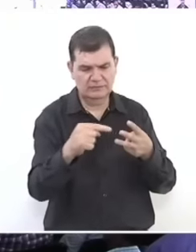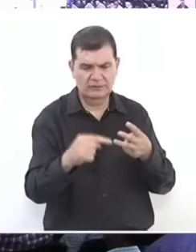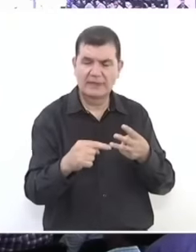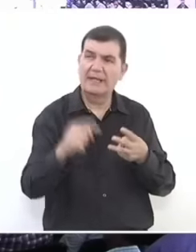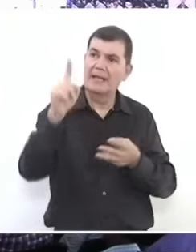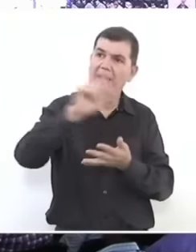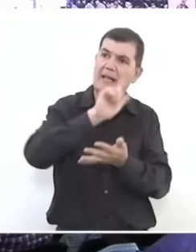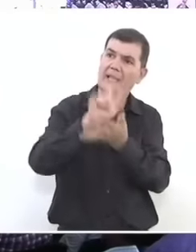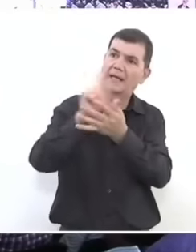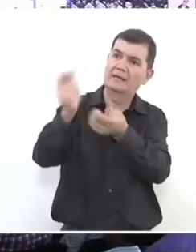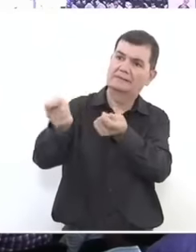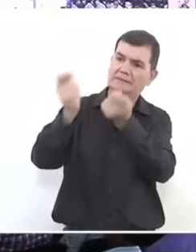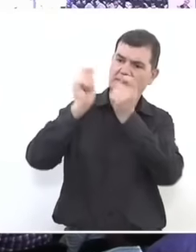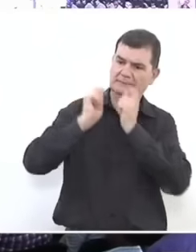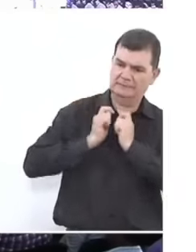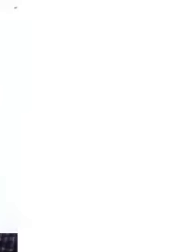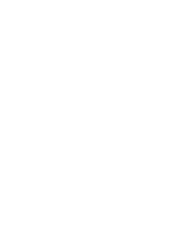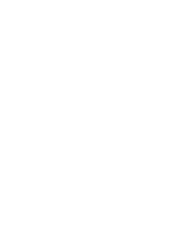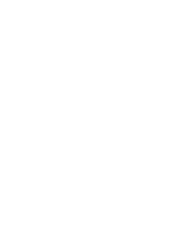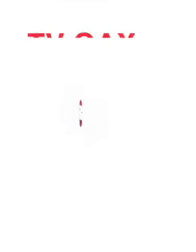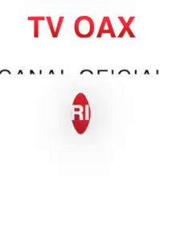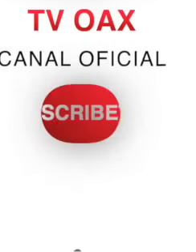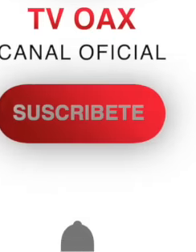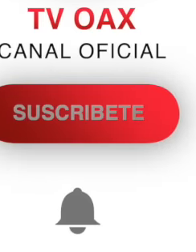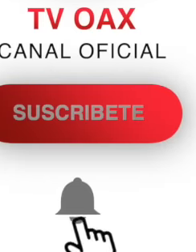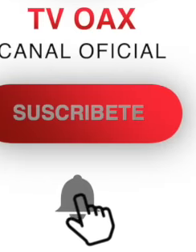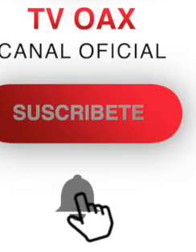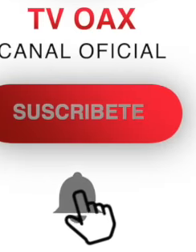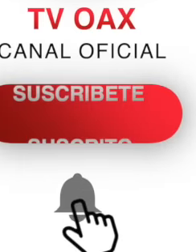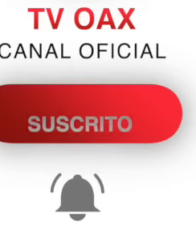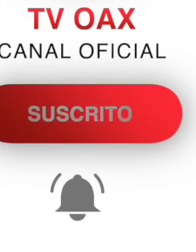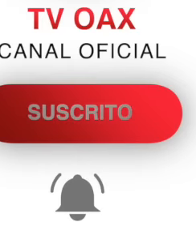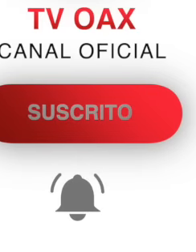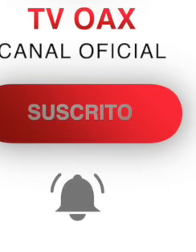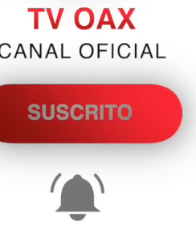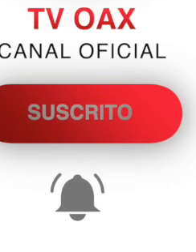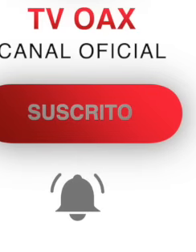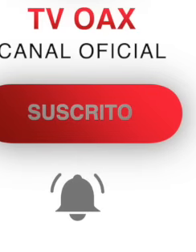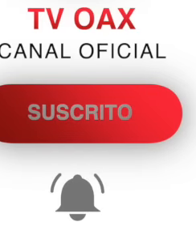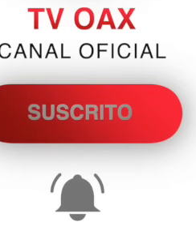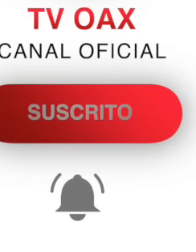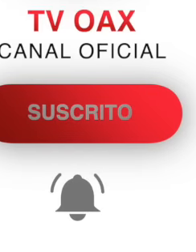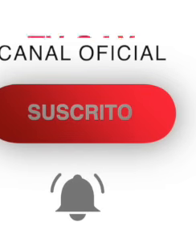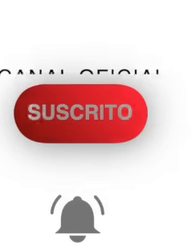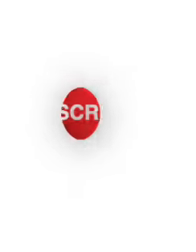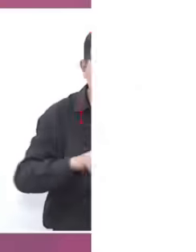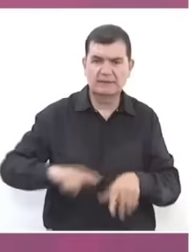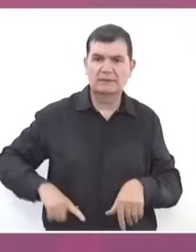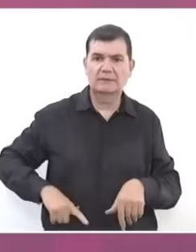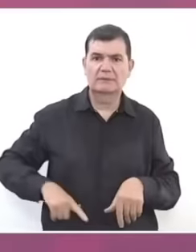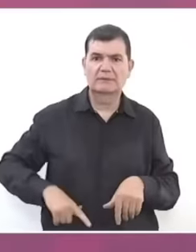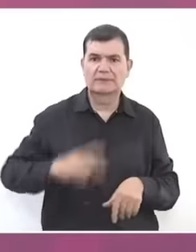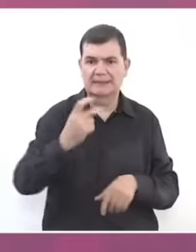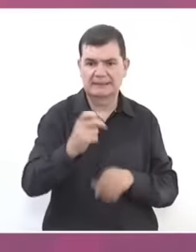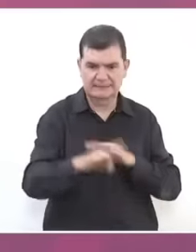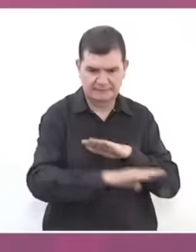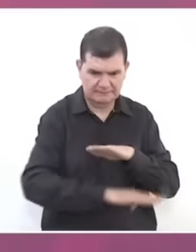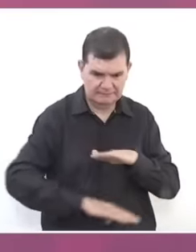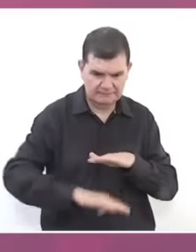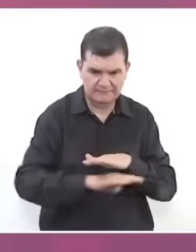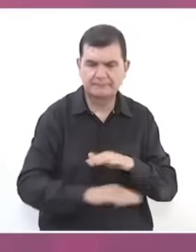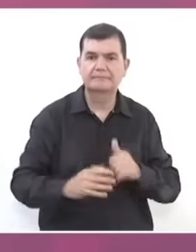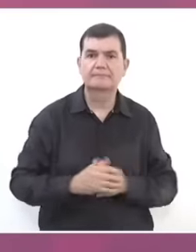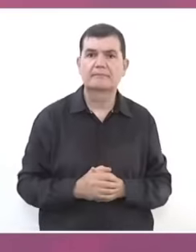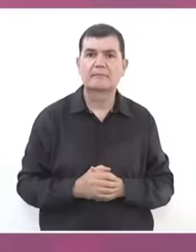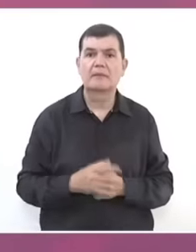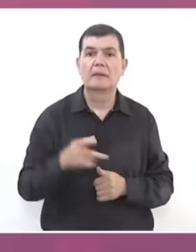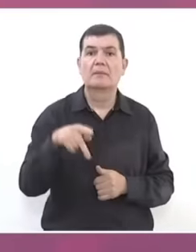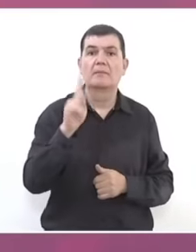and we are going to continue developing we are going to continue governing with those principles But also